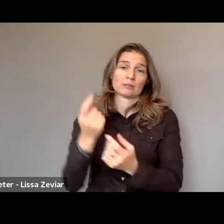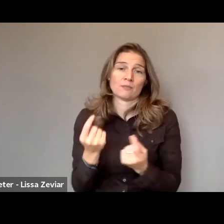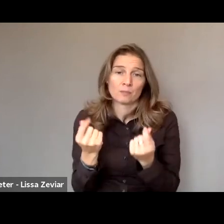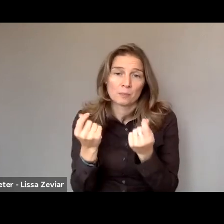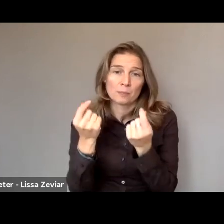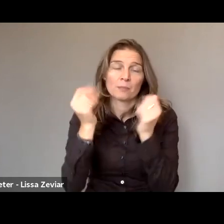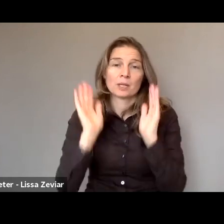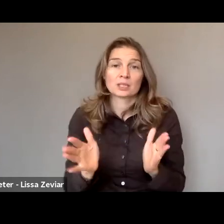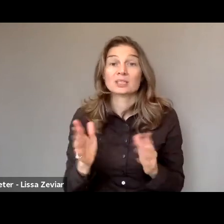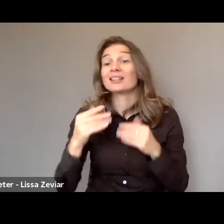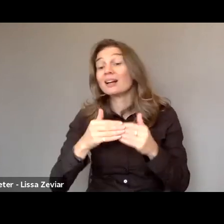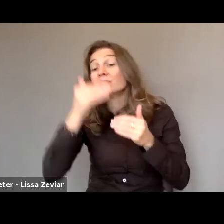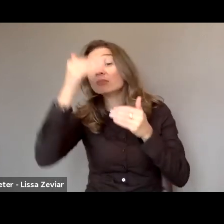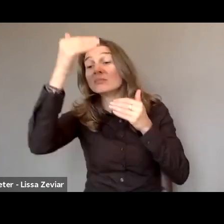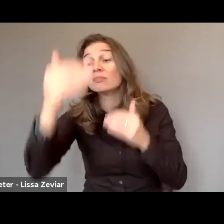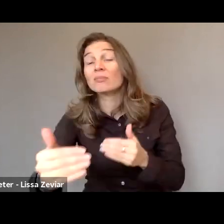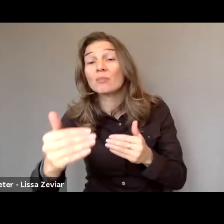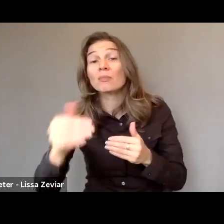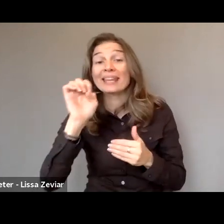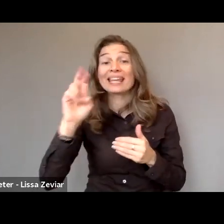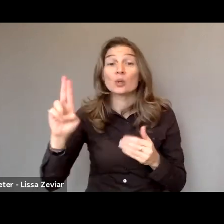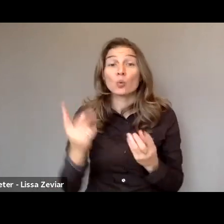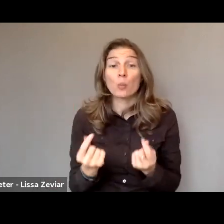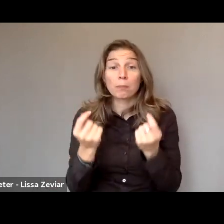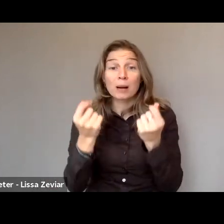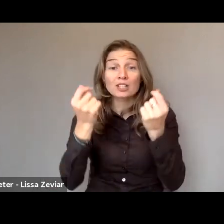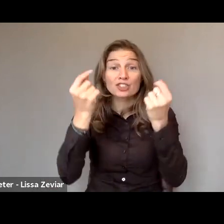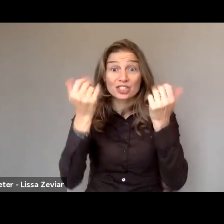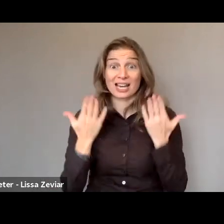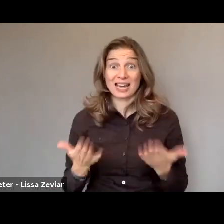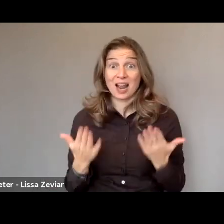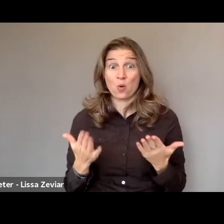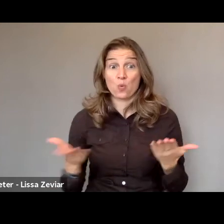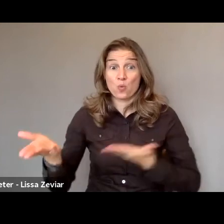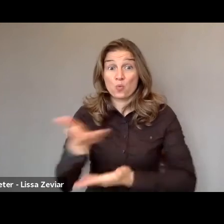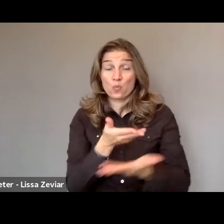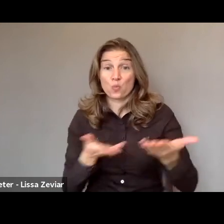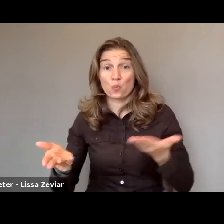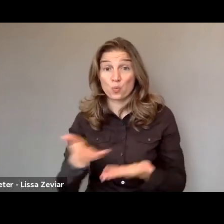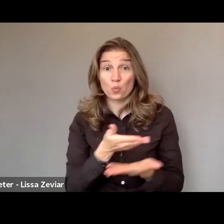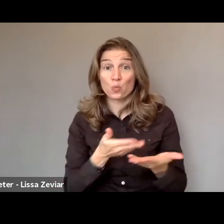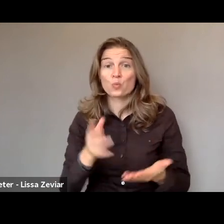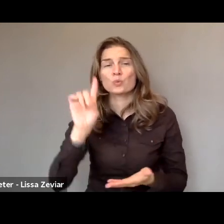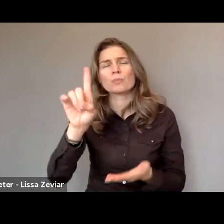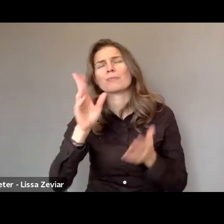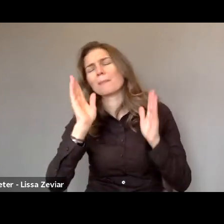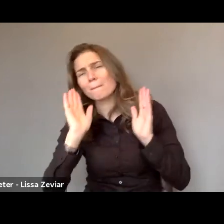on the next long-term budget of the EU. The latest has been positive in terms of the increase in funding